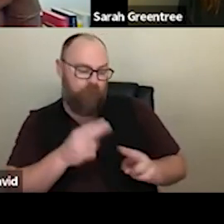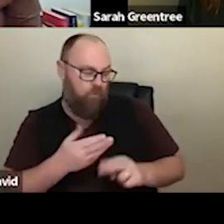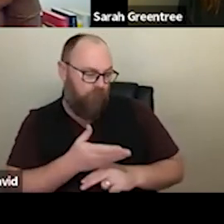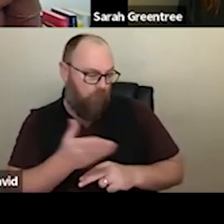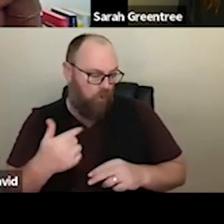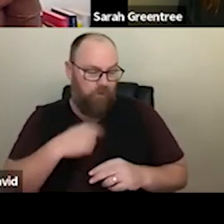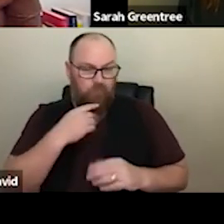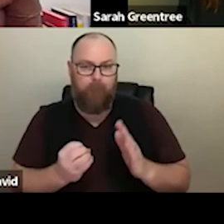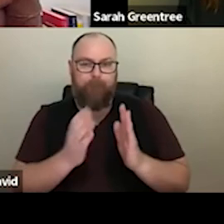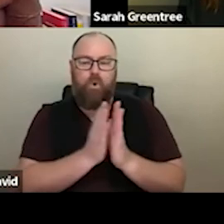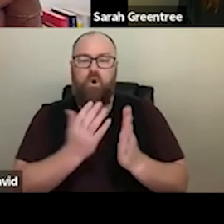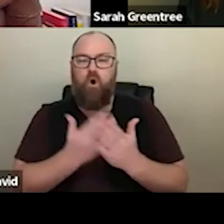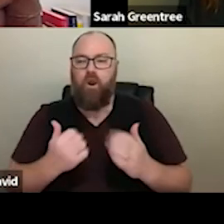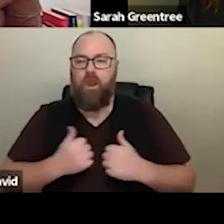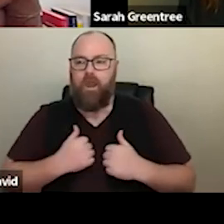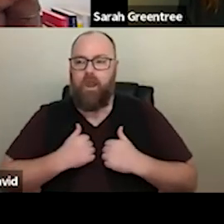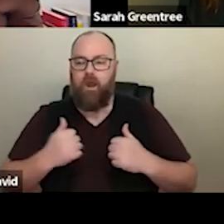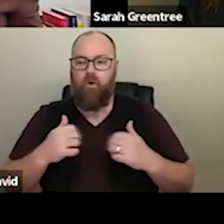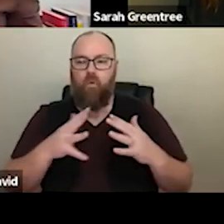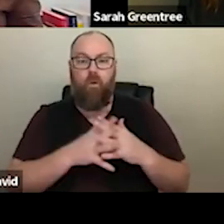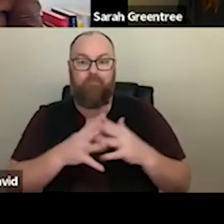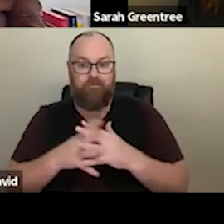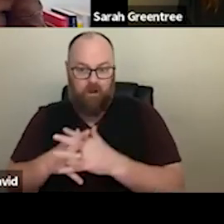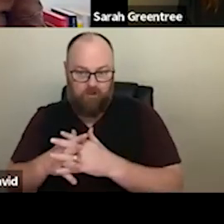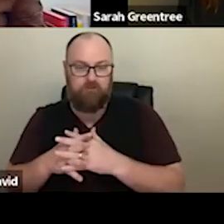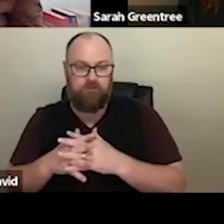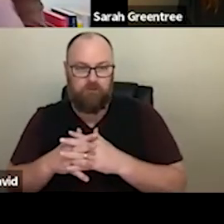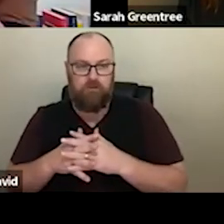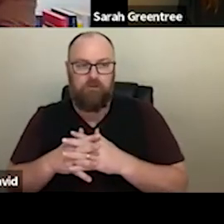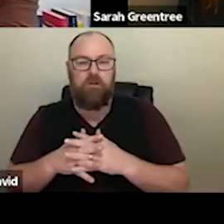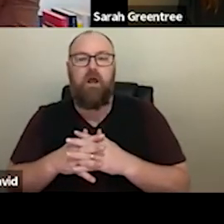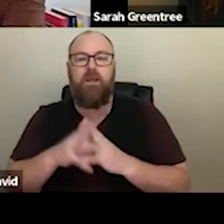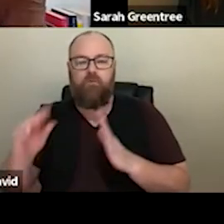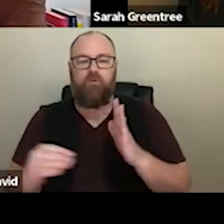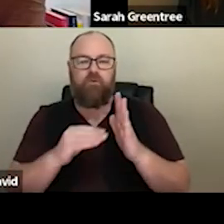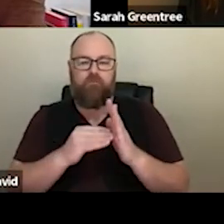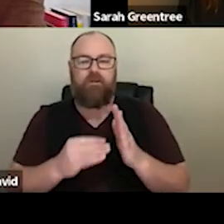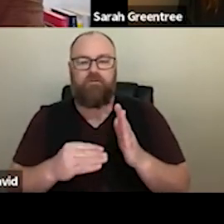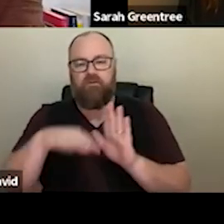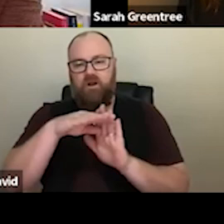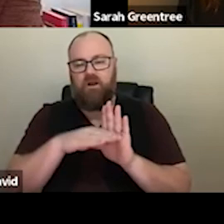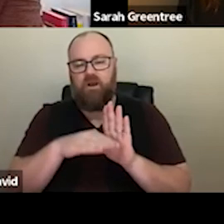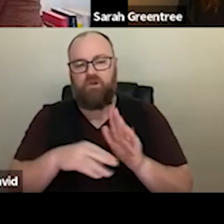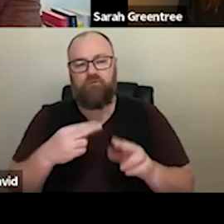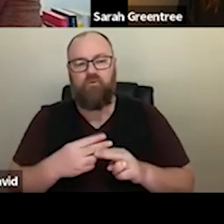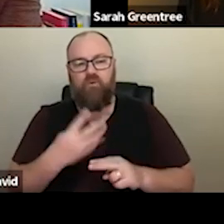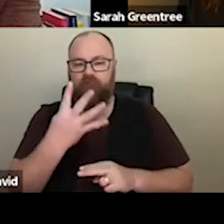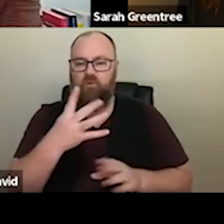on our website and certainly highlight them under the under the guidelines for 4 year. highlight them under the guidelines for four-year expressions of interest.